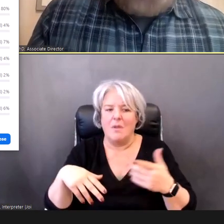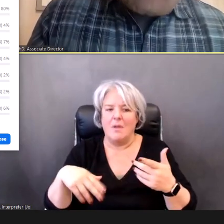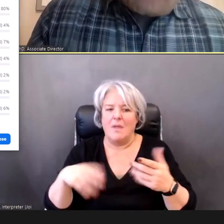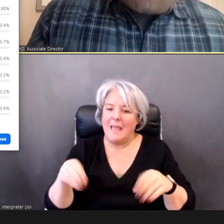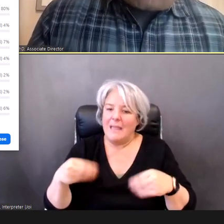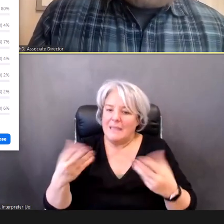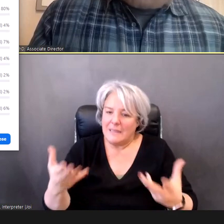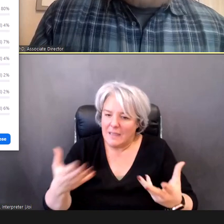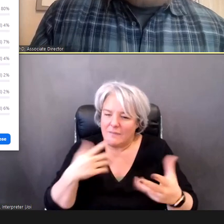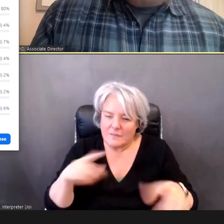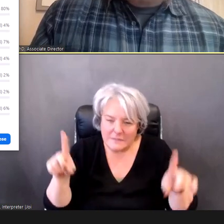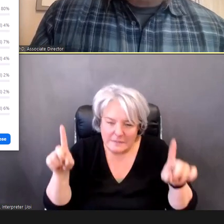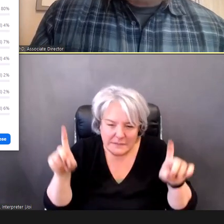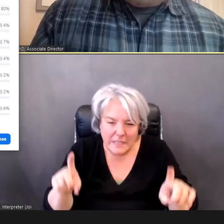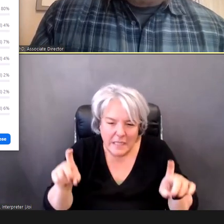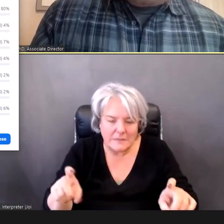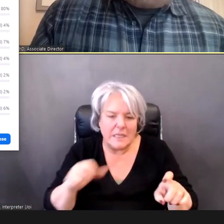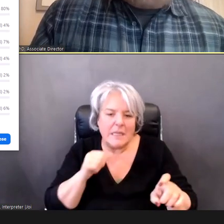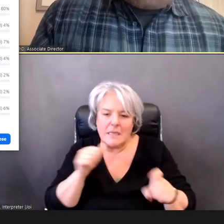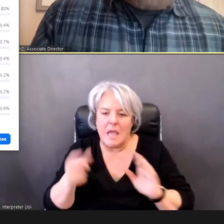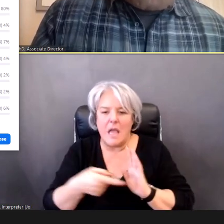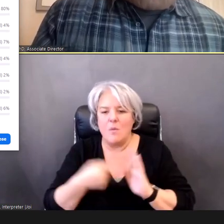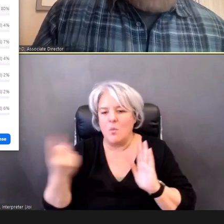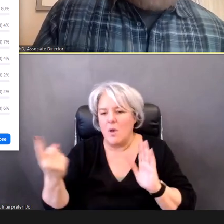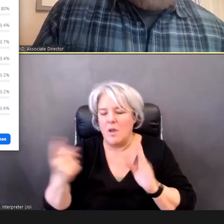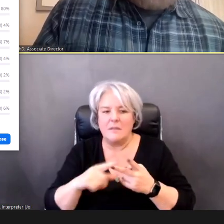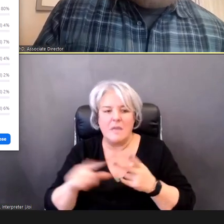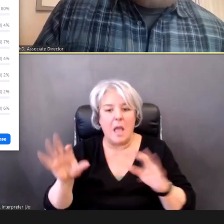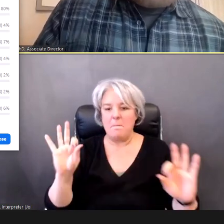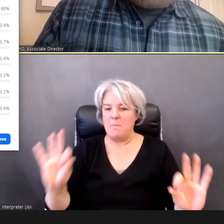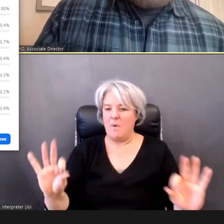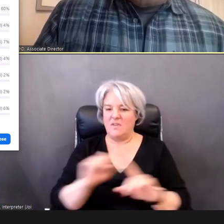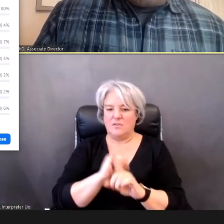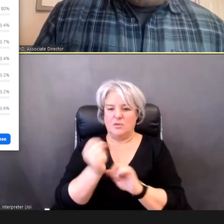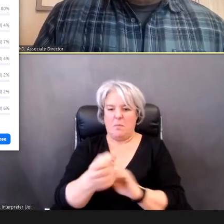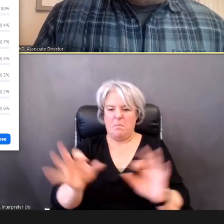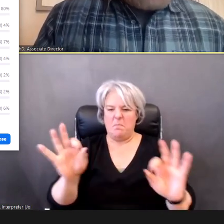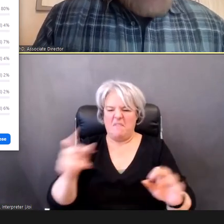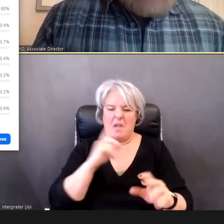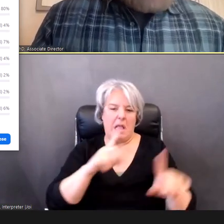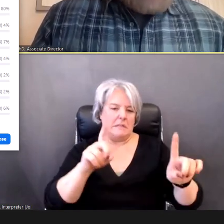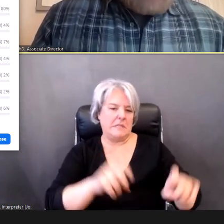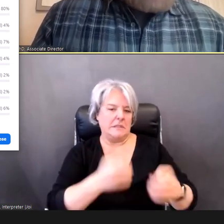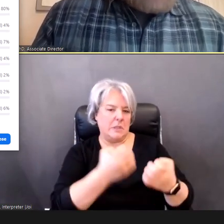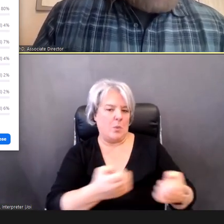ideal circumstances, But, under less-than-ideal circumstances to